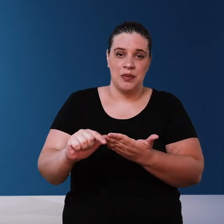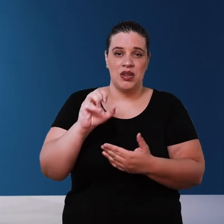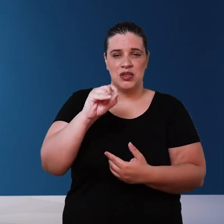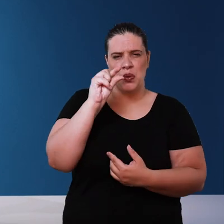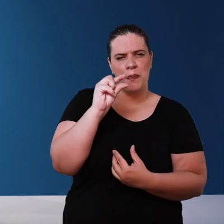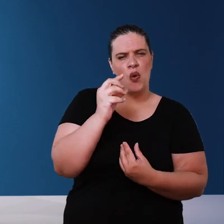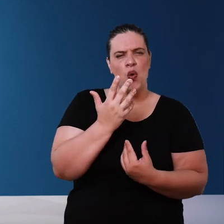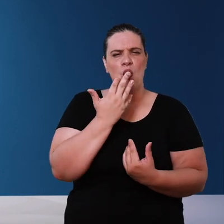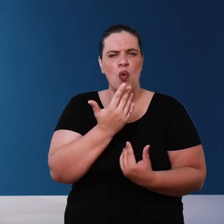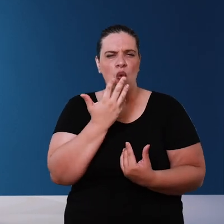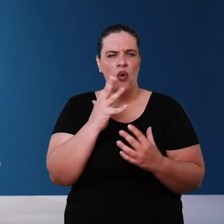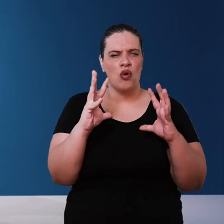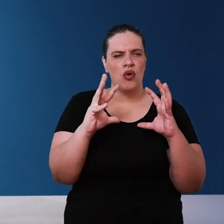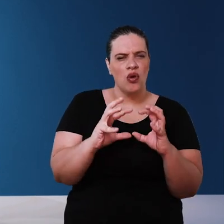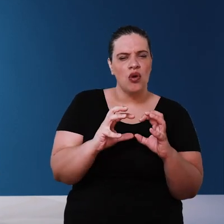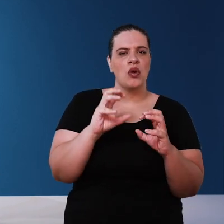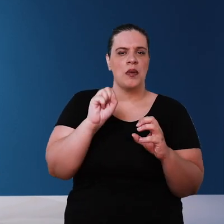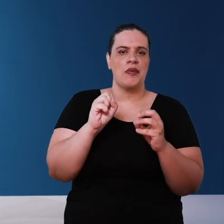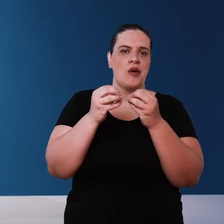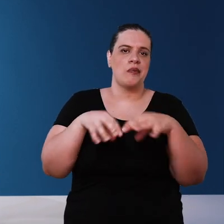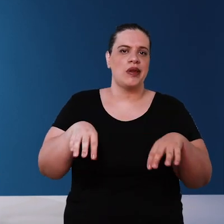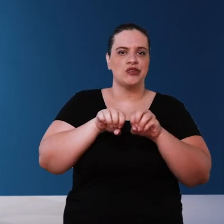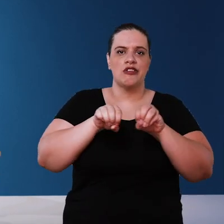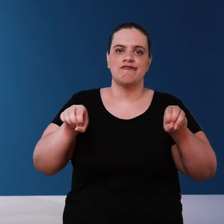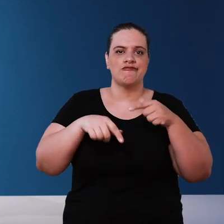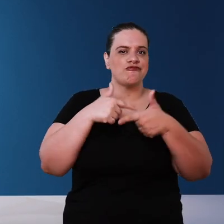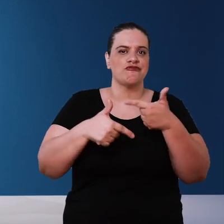leather a little turbidity can compromise its functioning since the